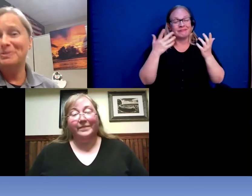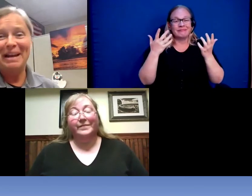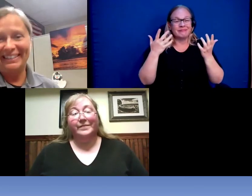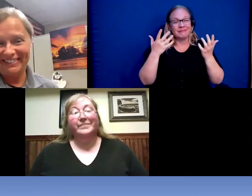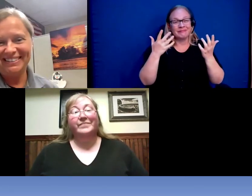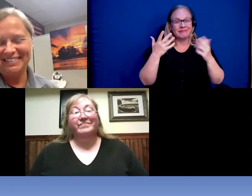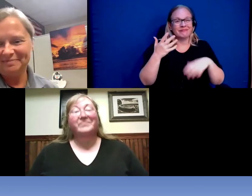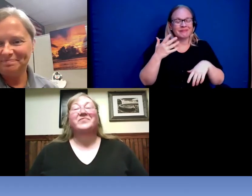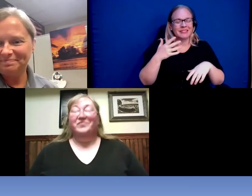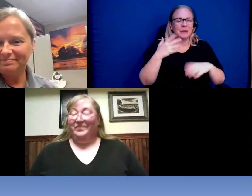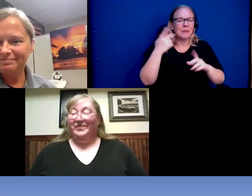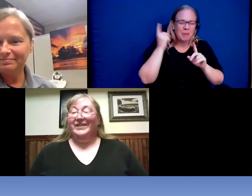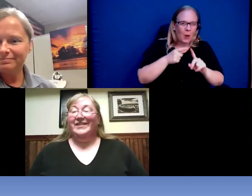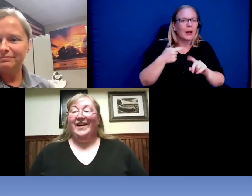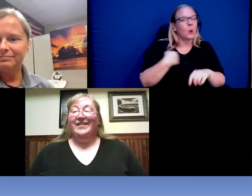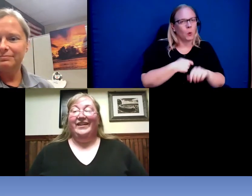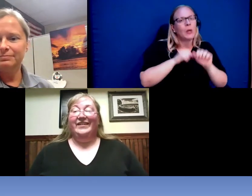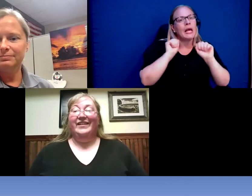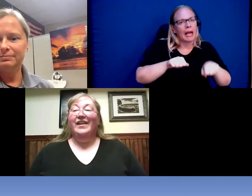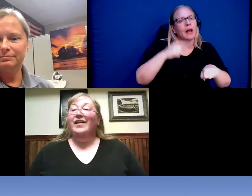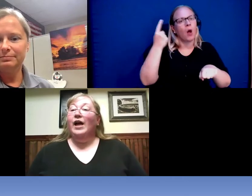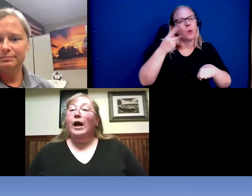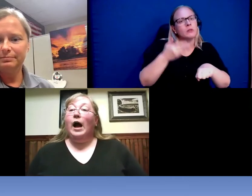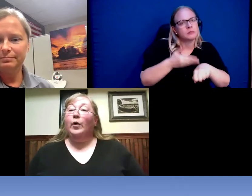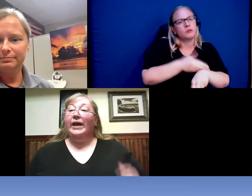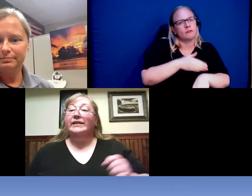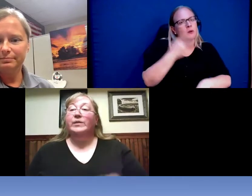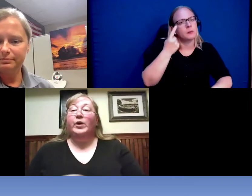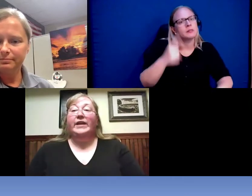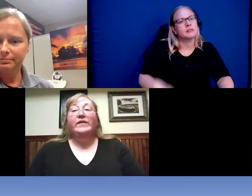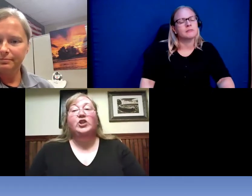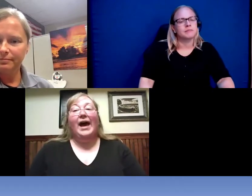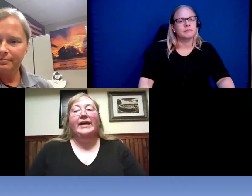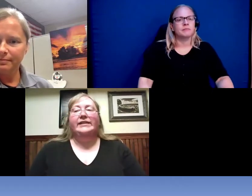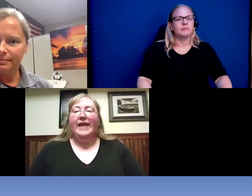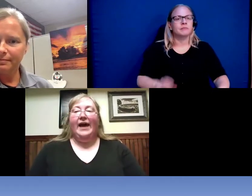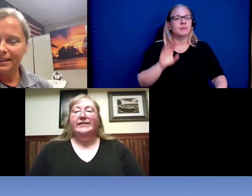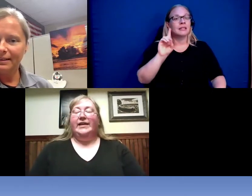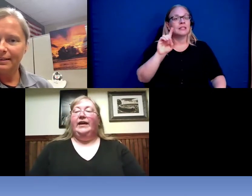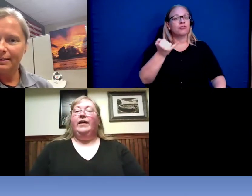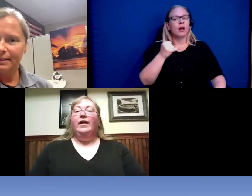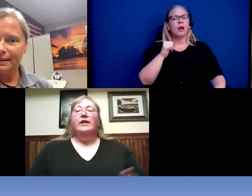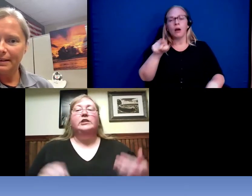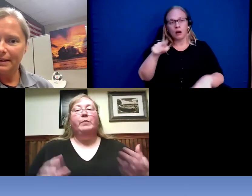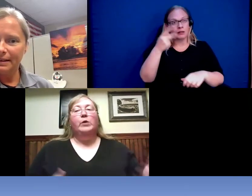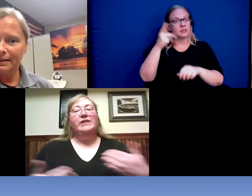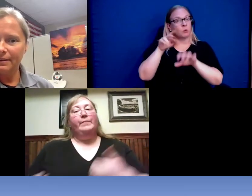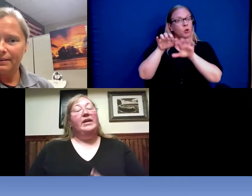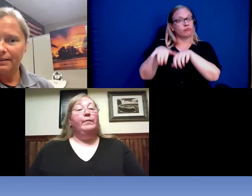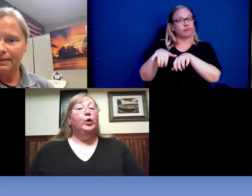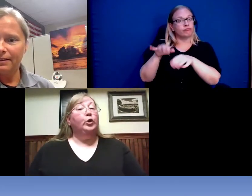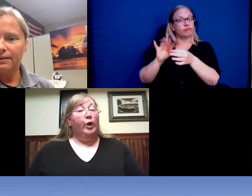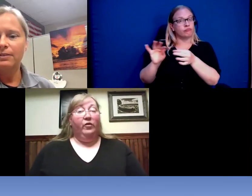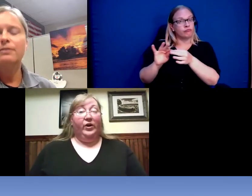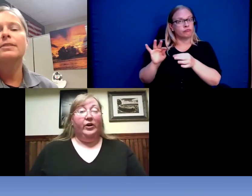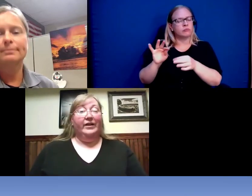better. . >> DEBBIE JONES: Exactly . Okay someone in the chat is asking , suppose I am being pulled over